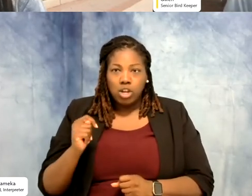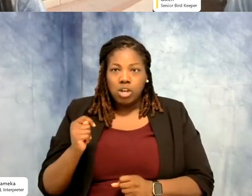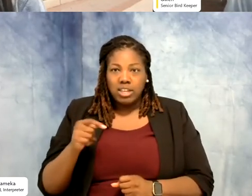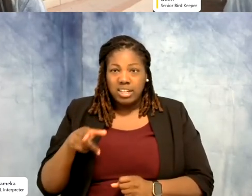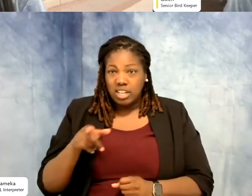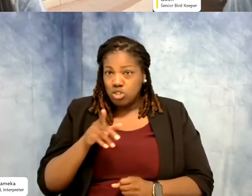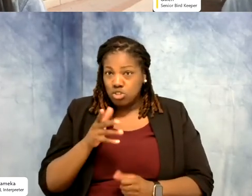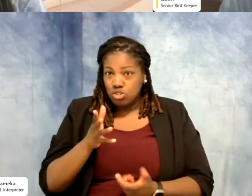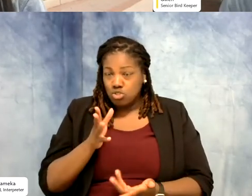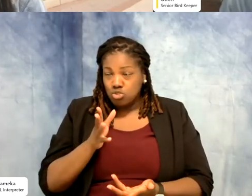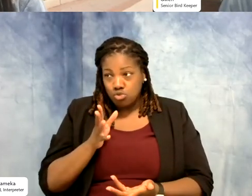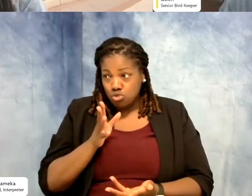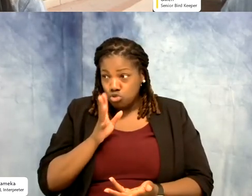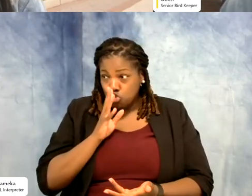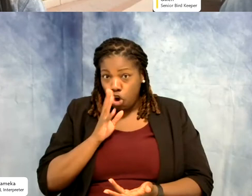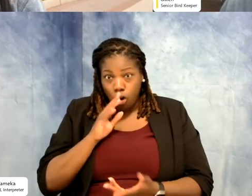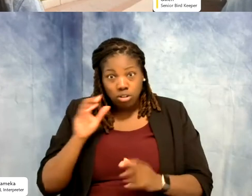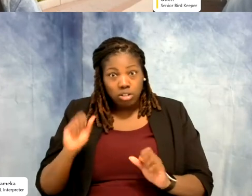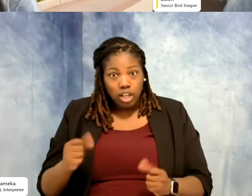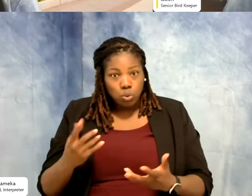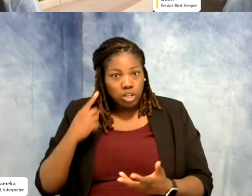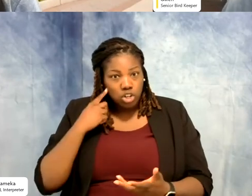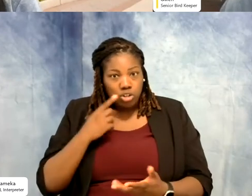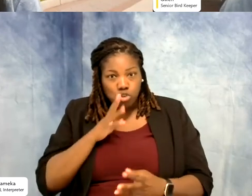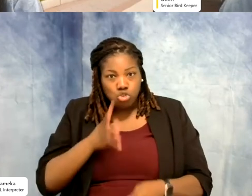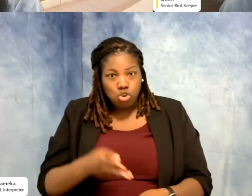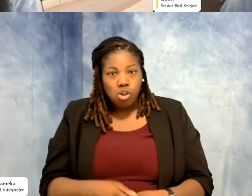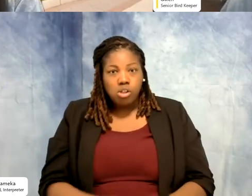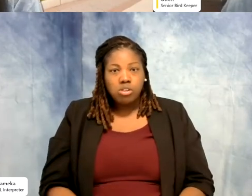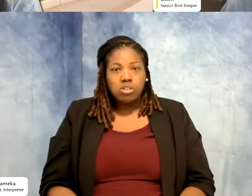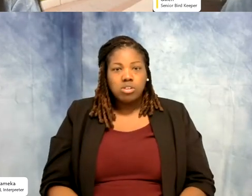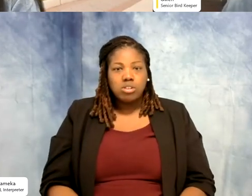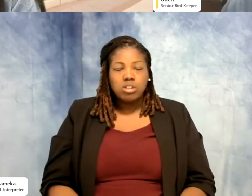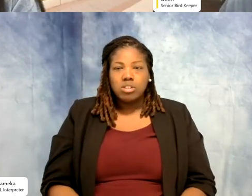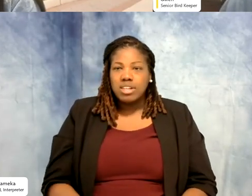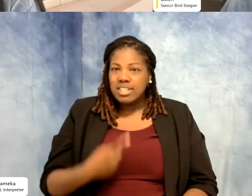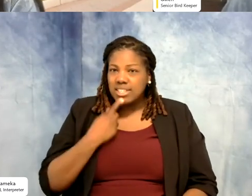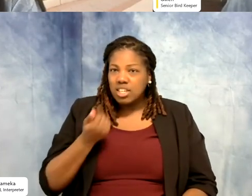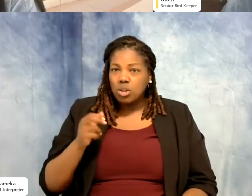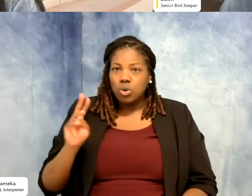hear them say your name. So I kept, every day, say Gwen, say Gwen, say Gwen. And he look